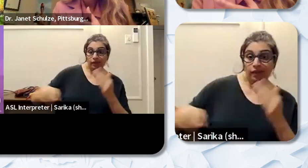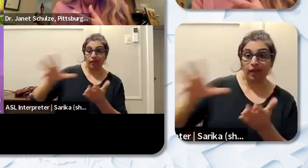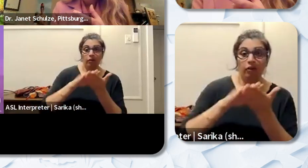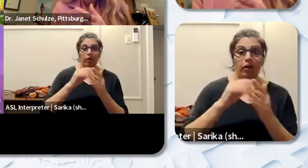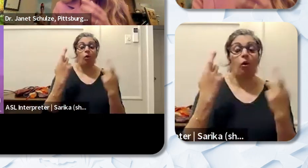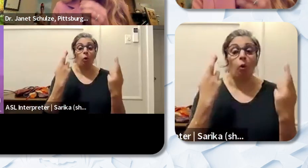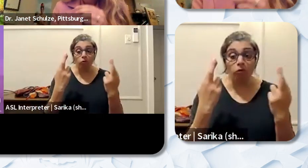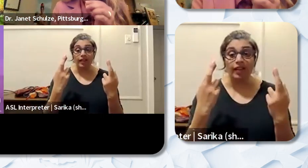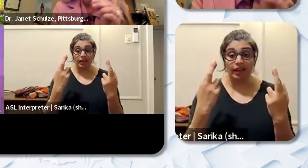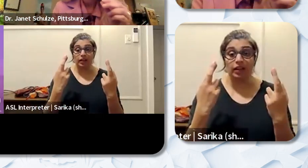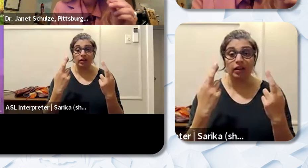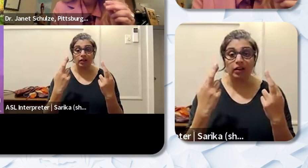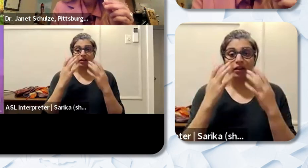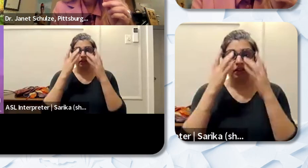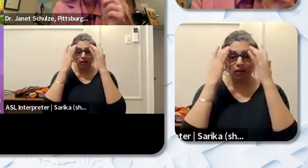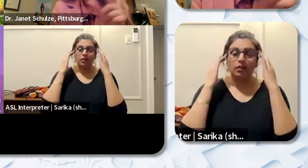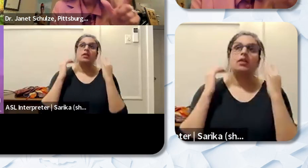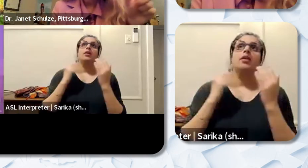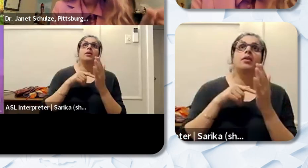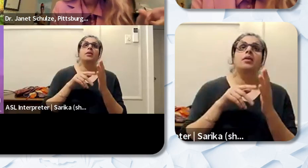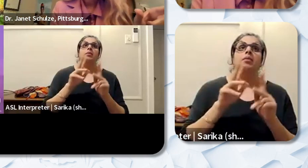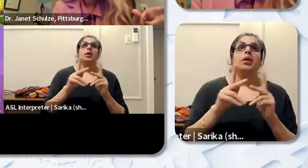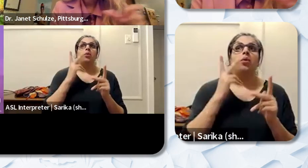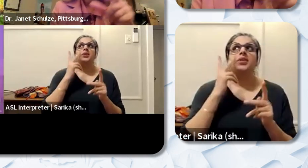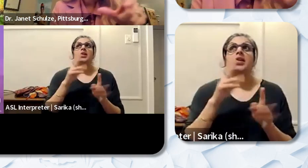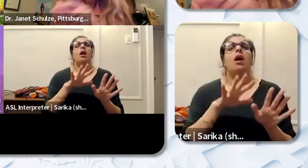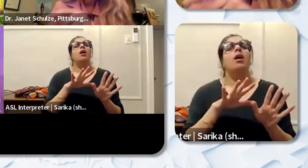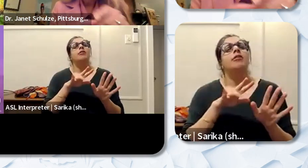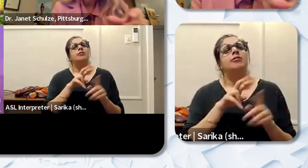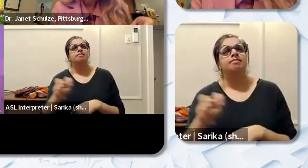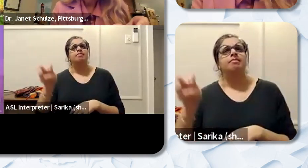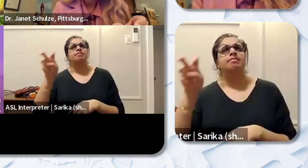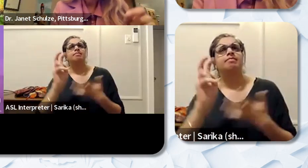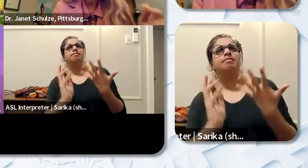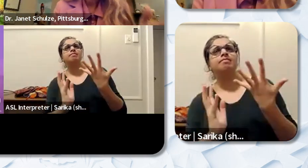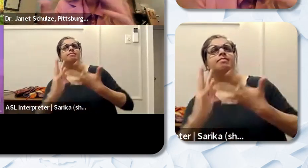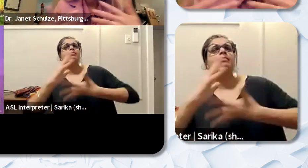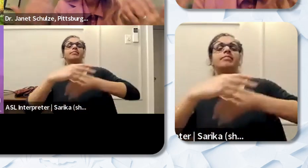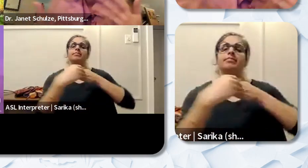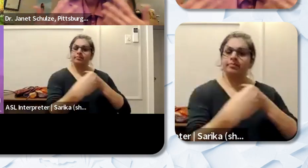people a way where they can see a pathway towards leadership as well too because they're interacting